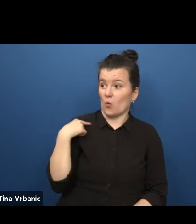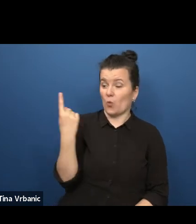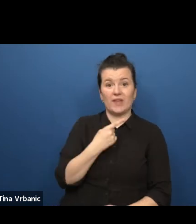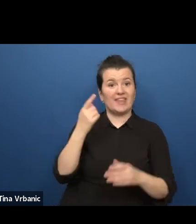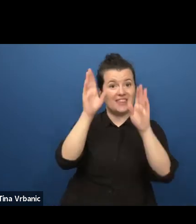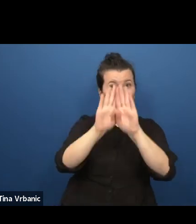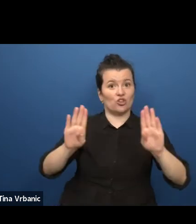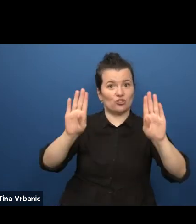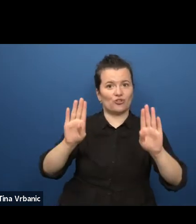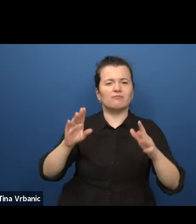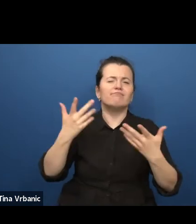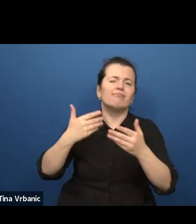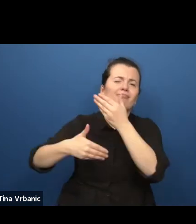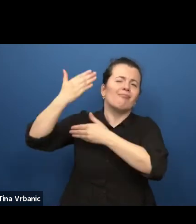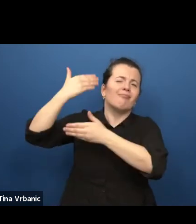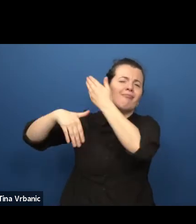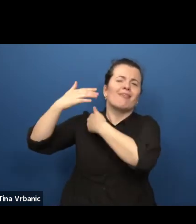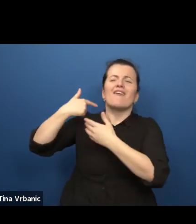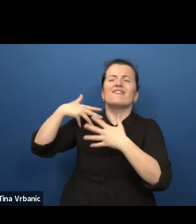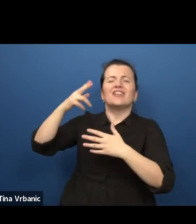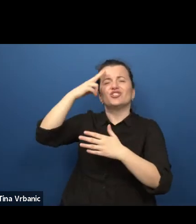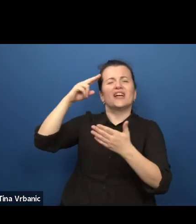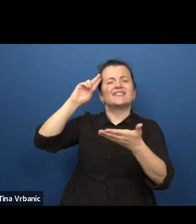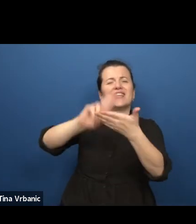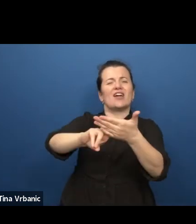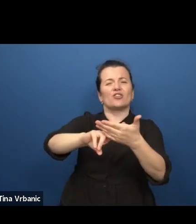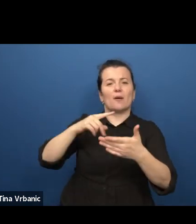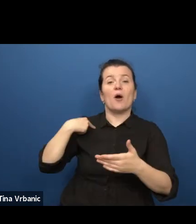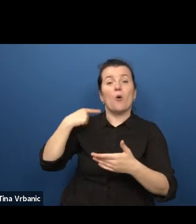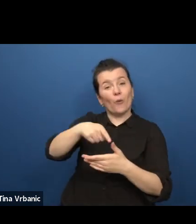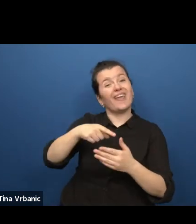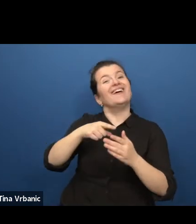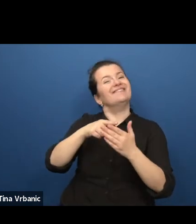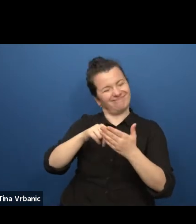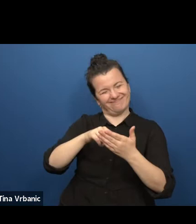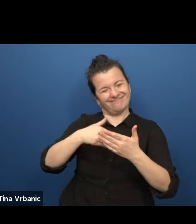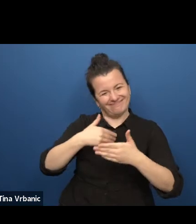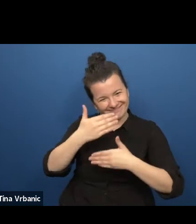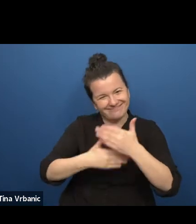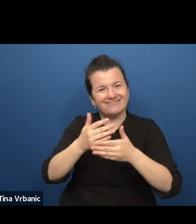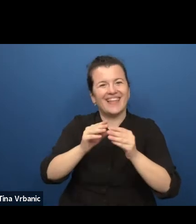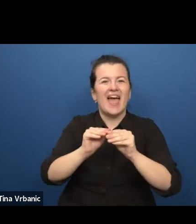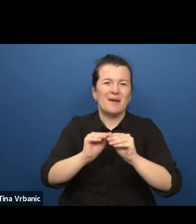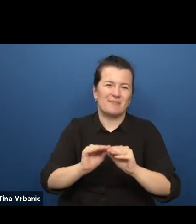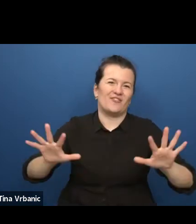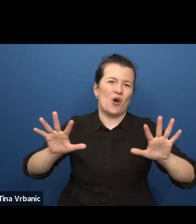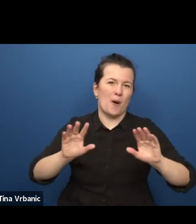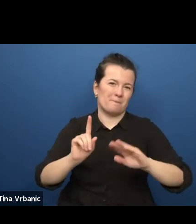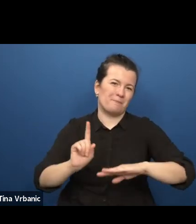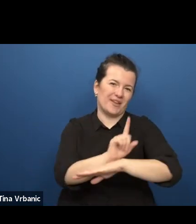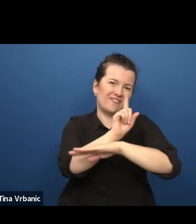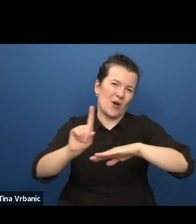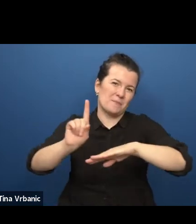of affirmative images over and over again. At the same time, it's a great opportunity